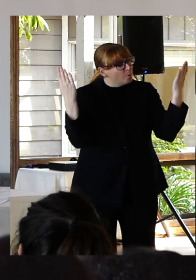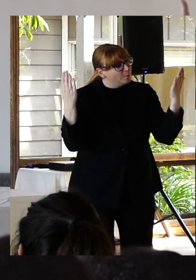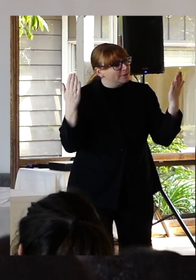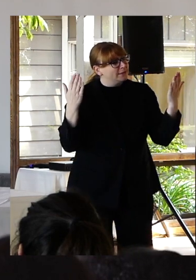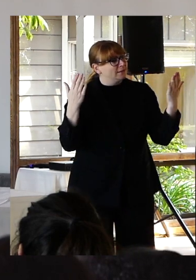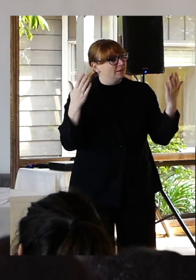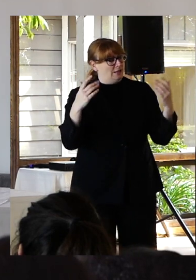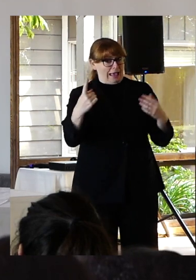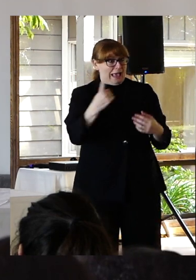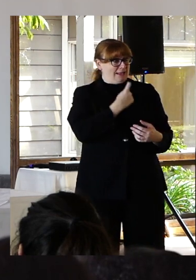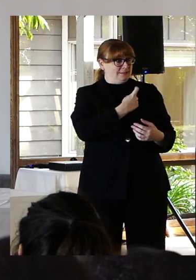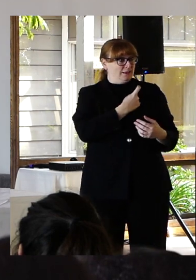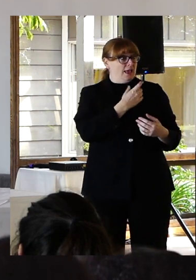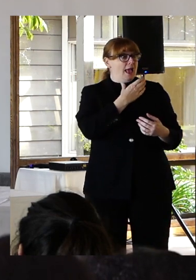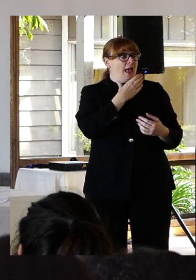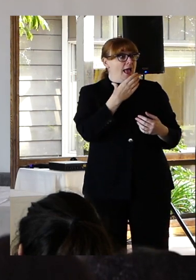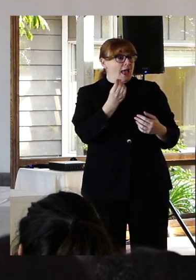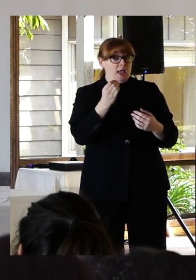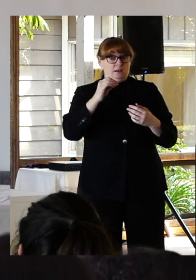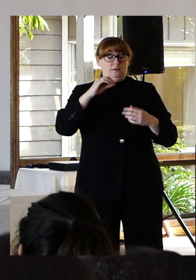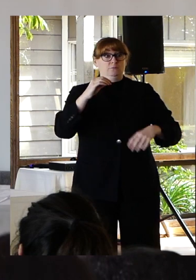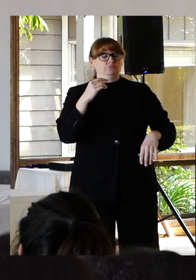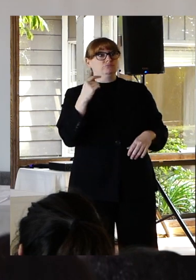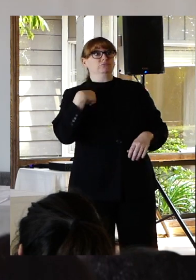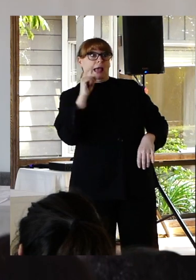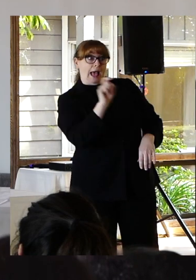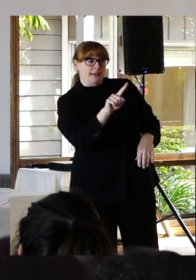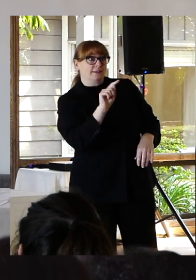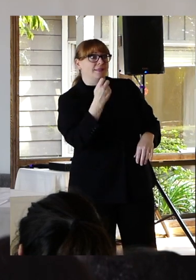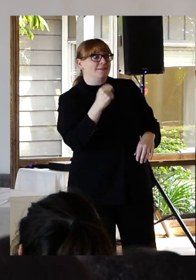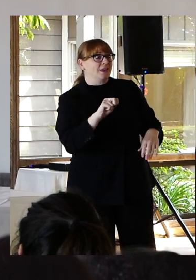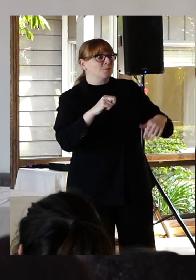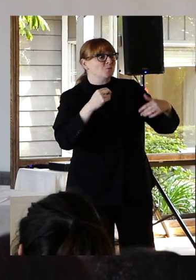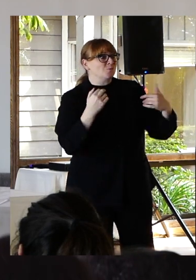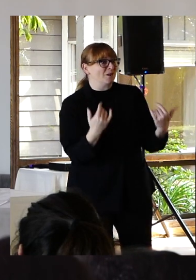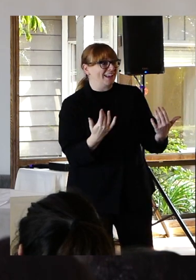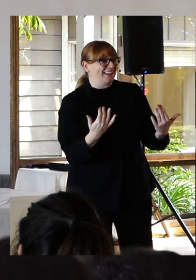space for my answer which brings me to my next question. What do we do.